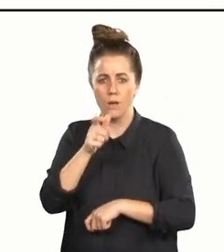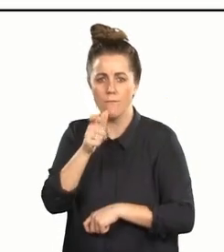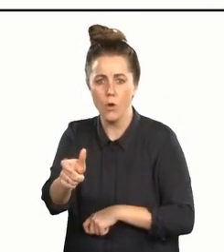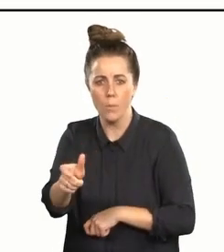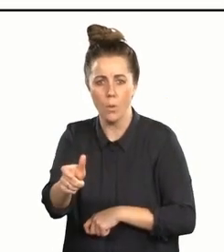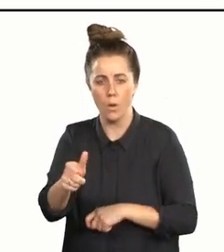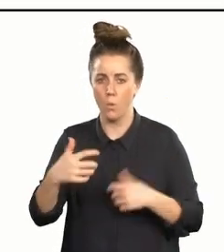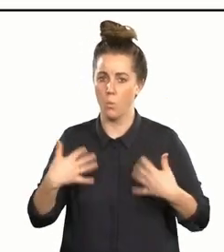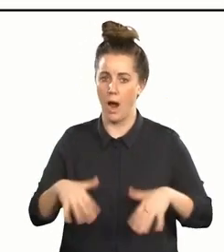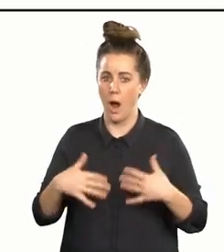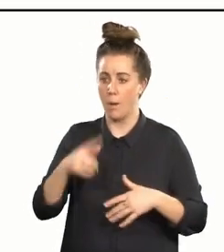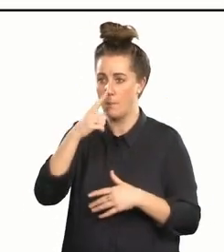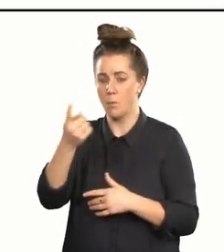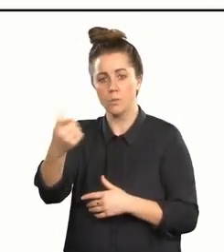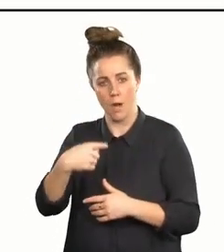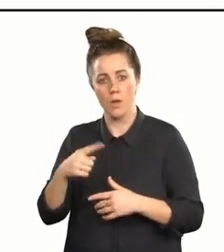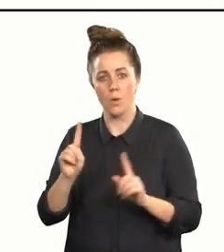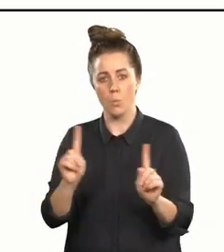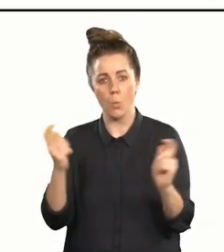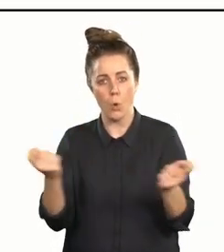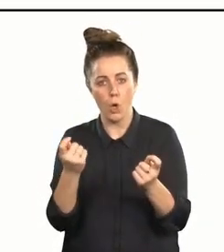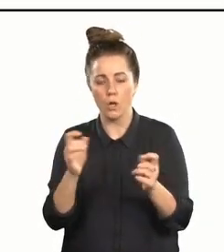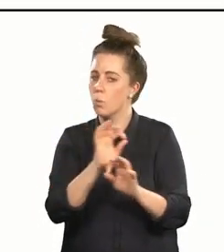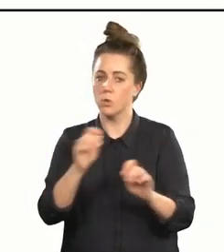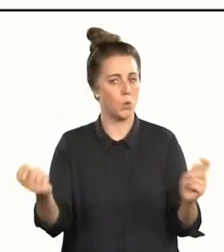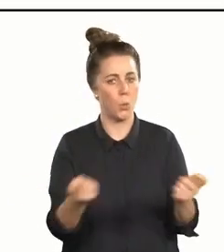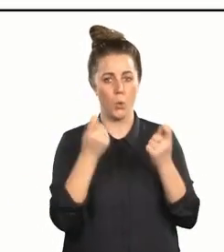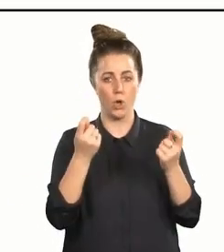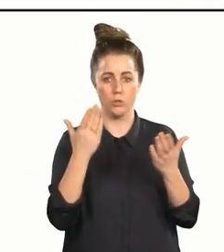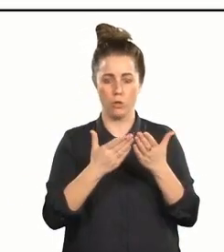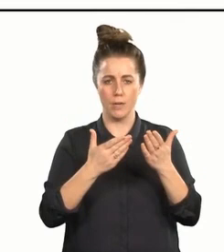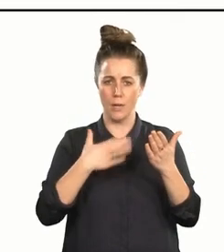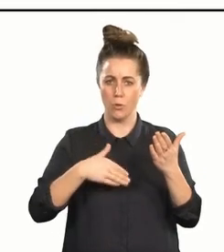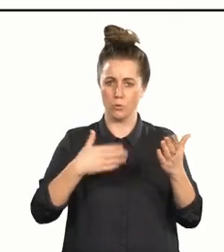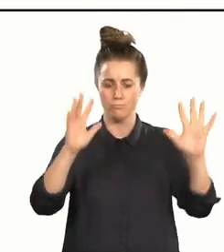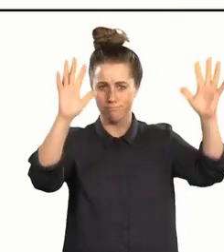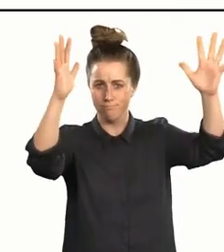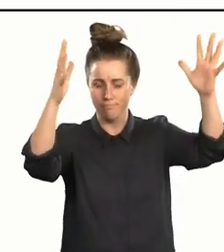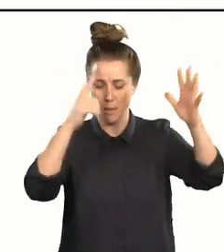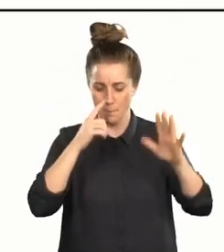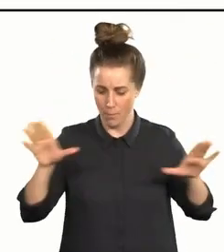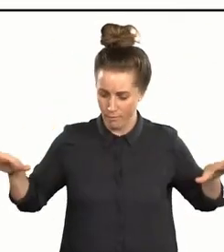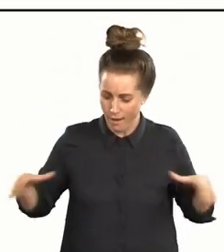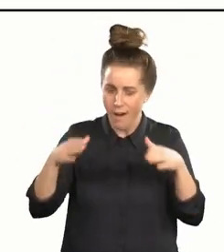So my gratitude to those of you who let me know what's working and what's not. And a big shout out to our growing community of practice